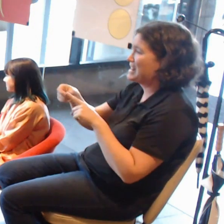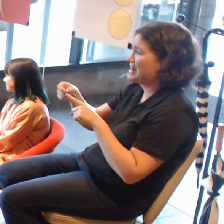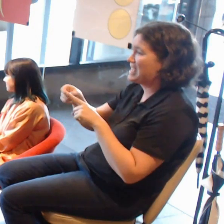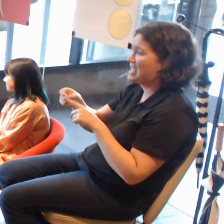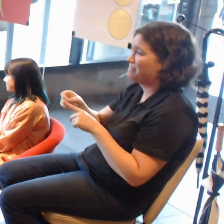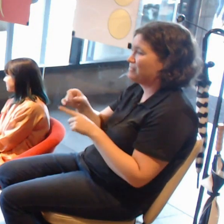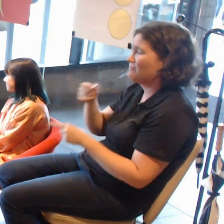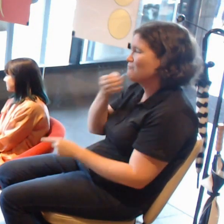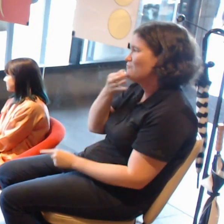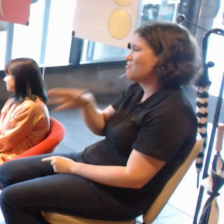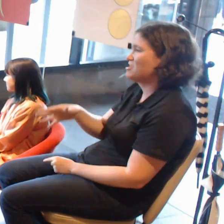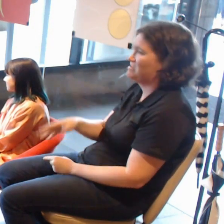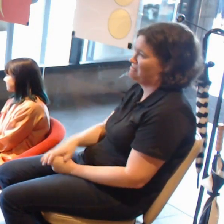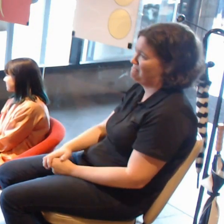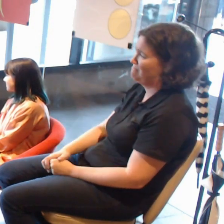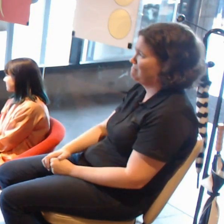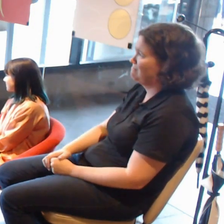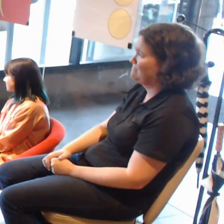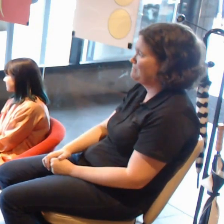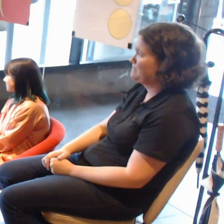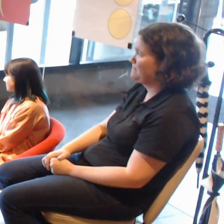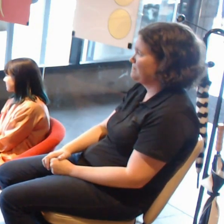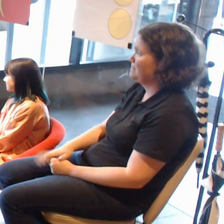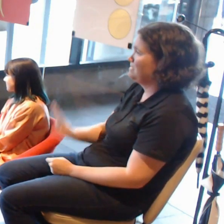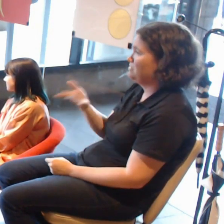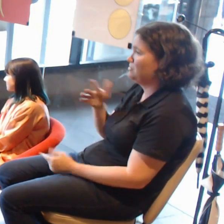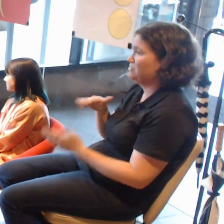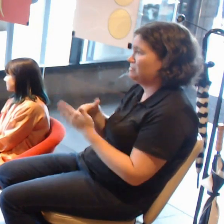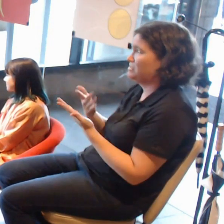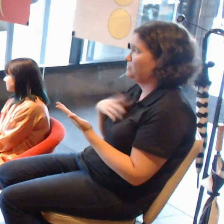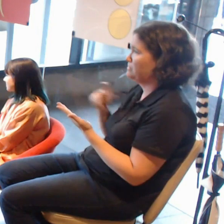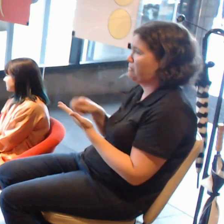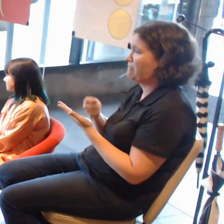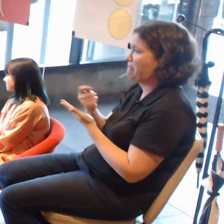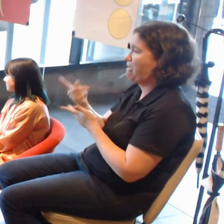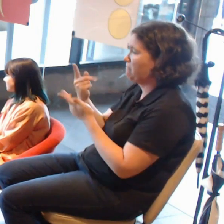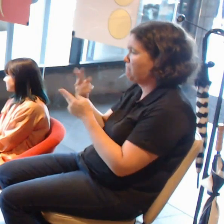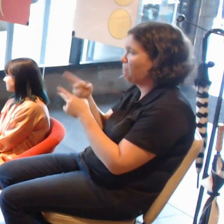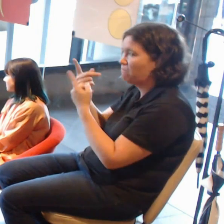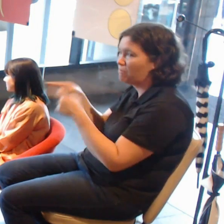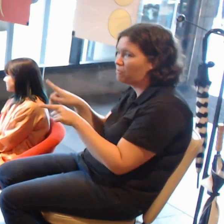we don't pay for music, you download or go through a streaming service,